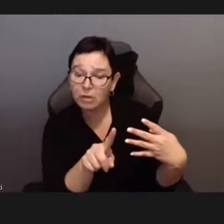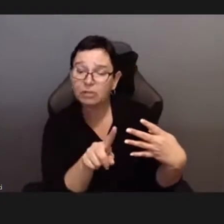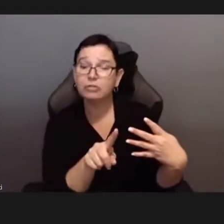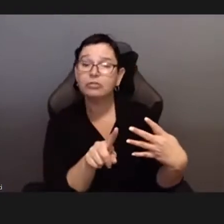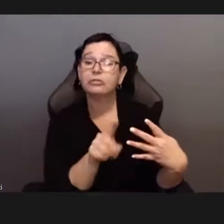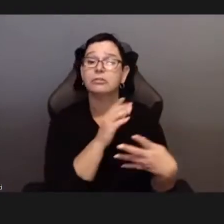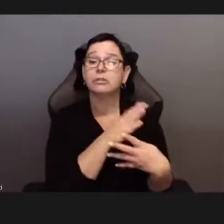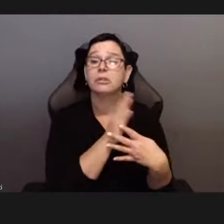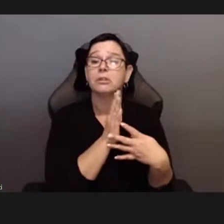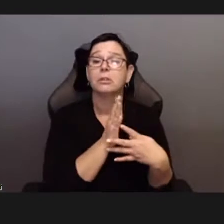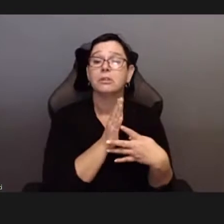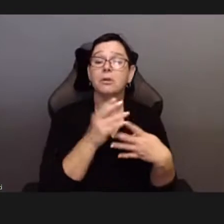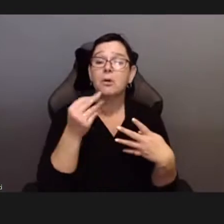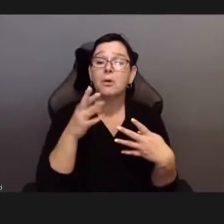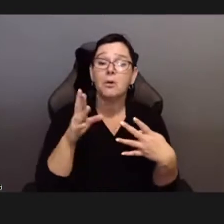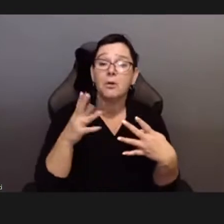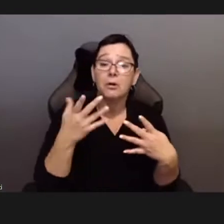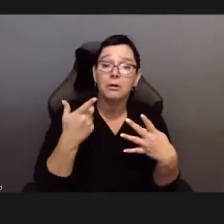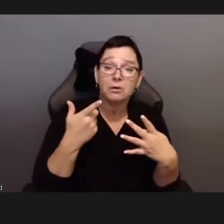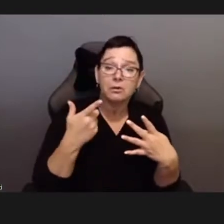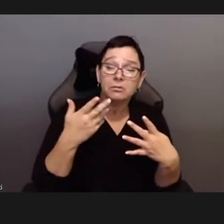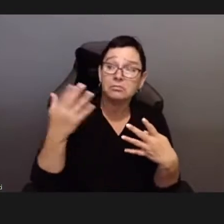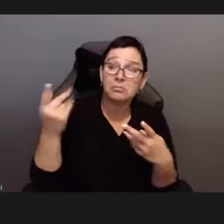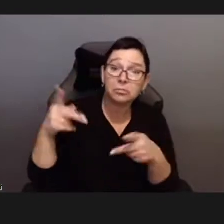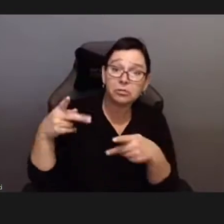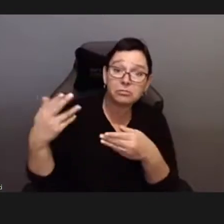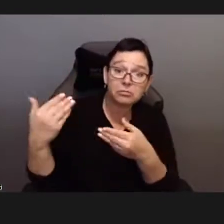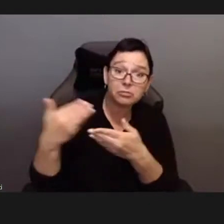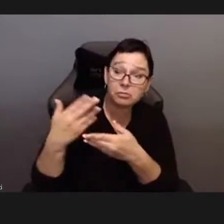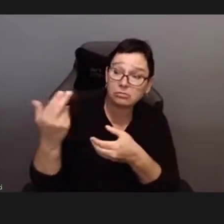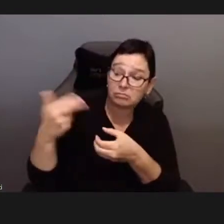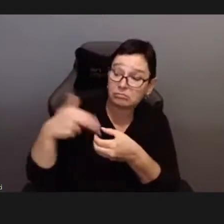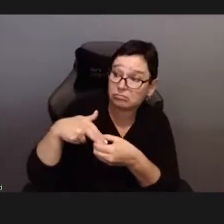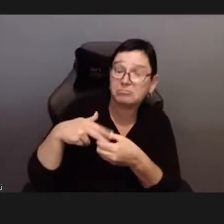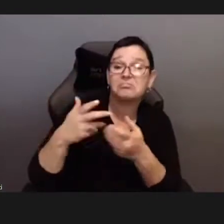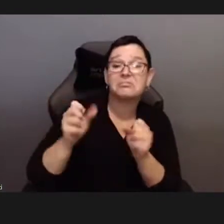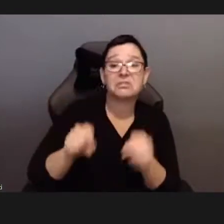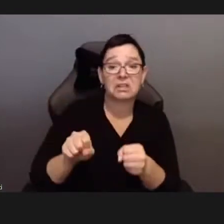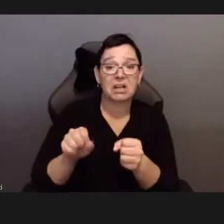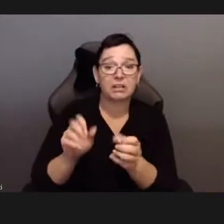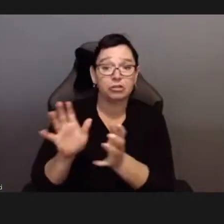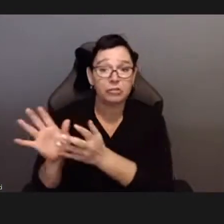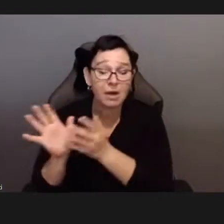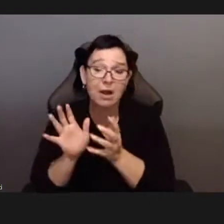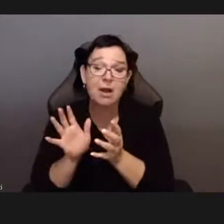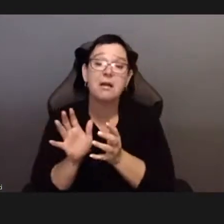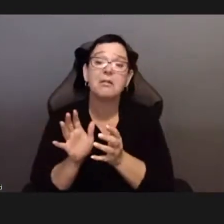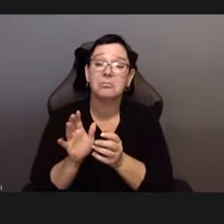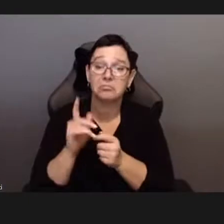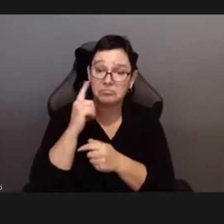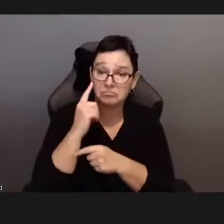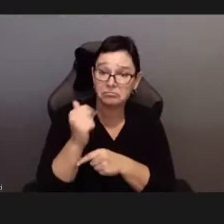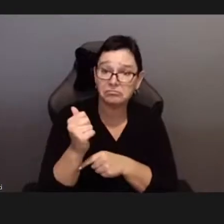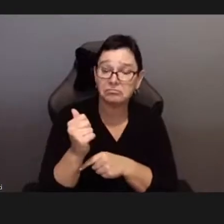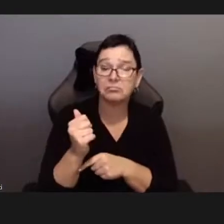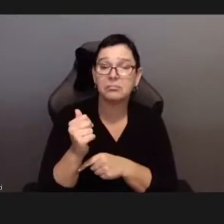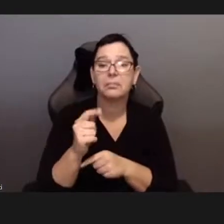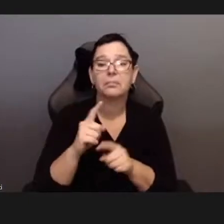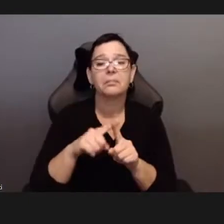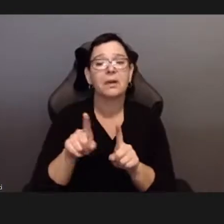There are a few ways to participate in today’s panel.